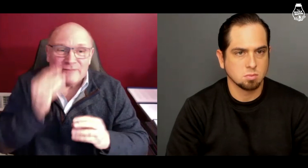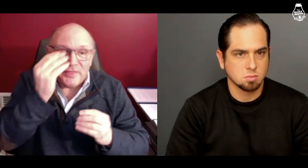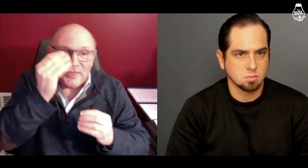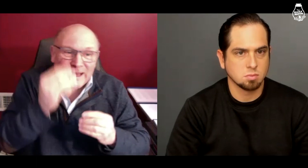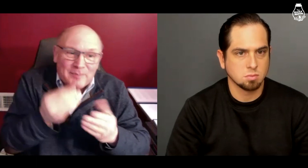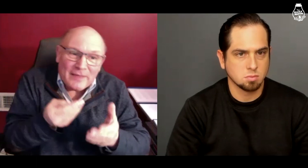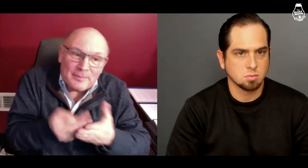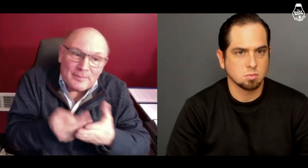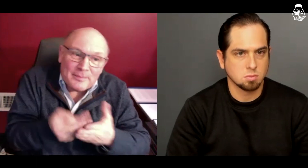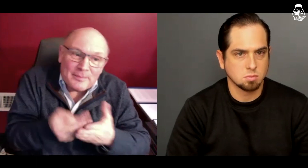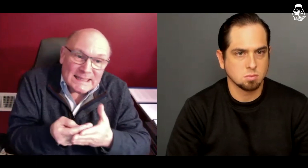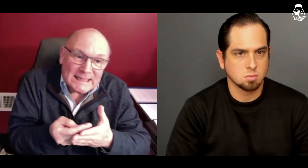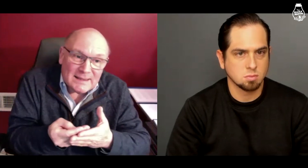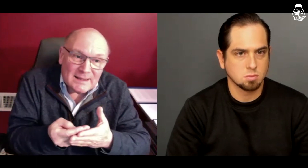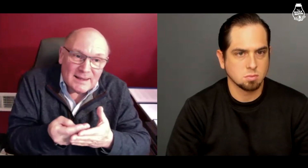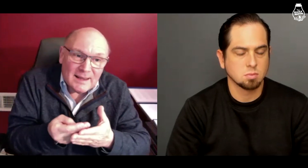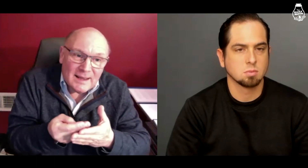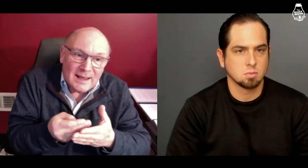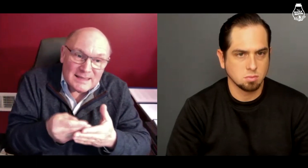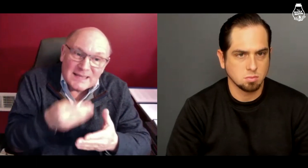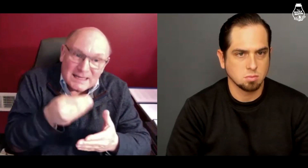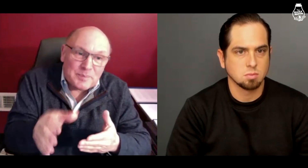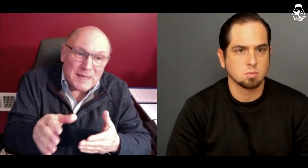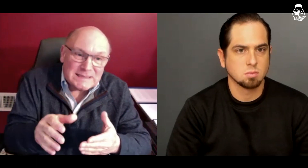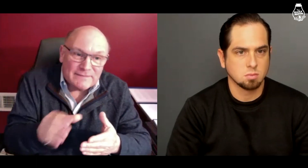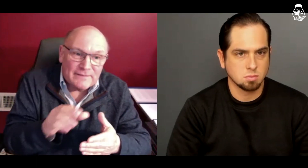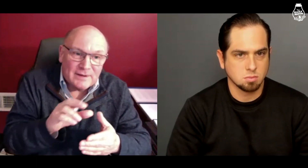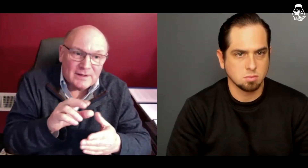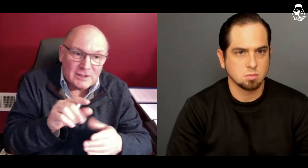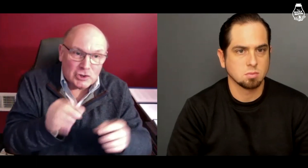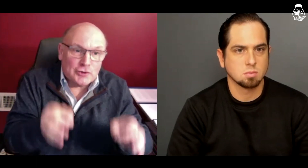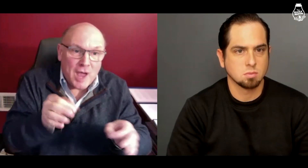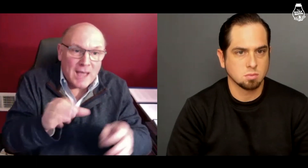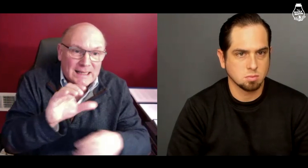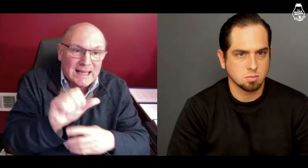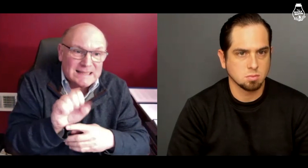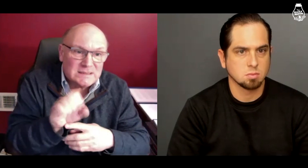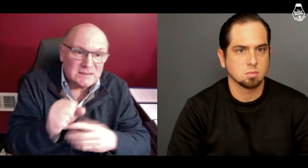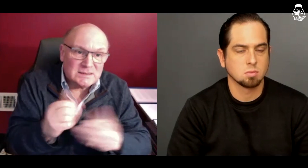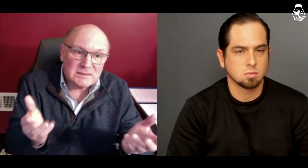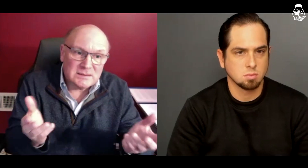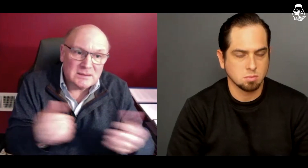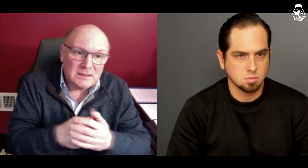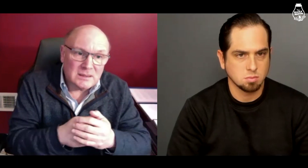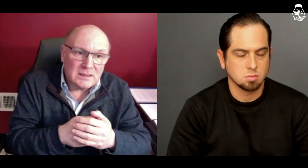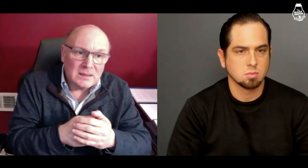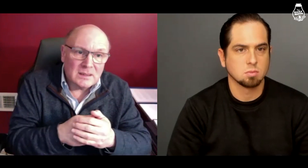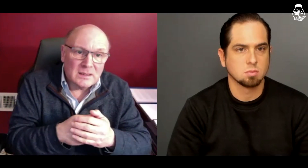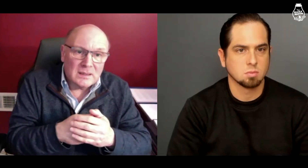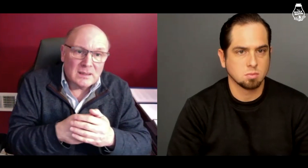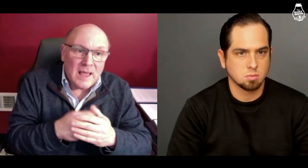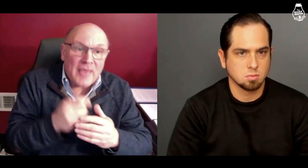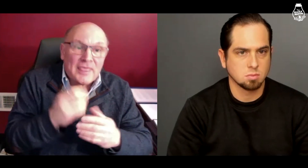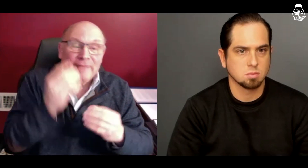You also have to think about the money, it is expensive to conduct a trial.